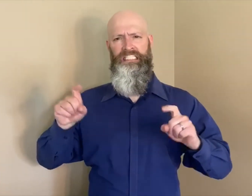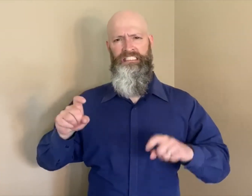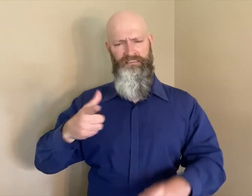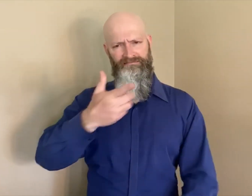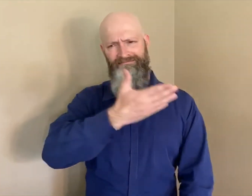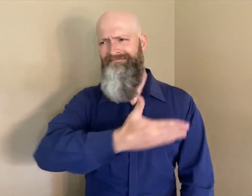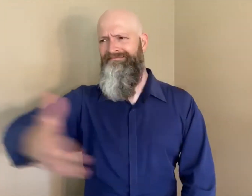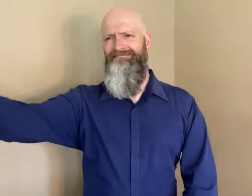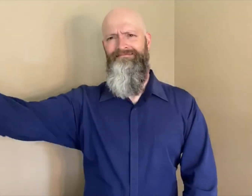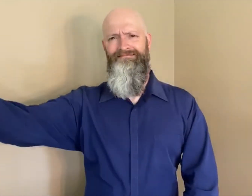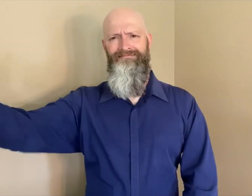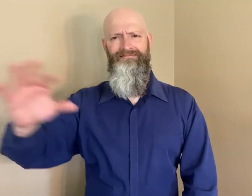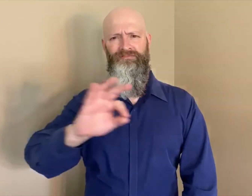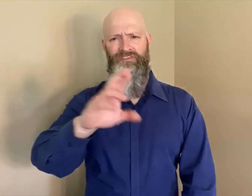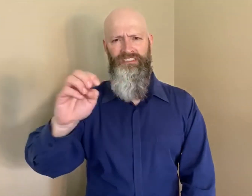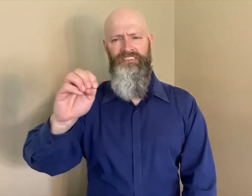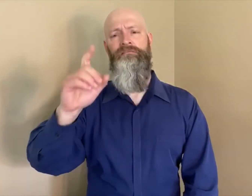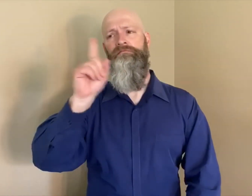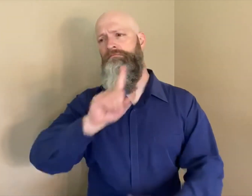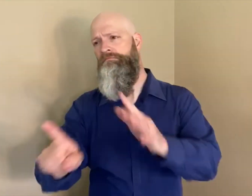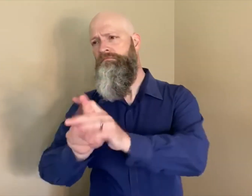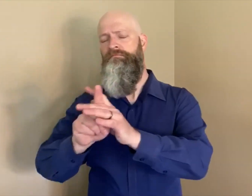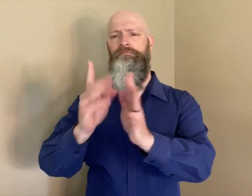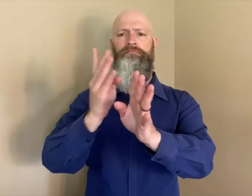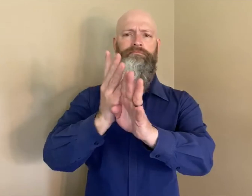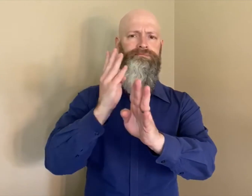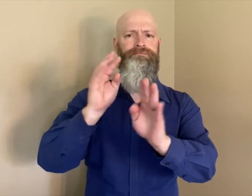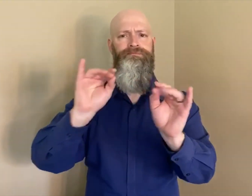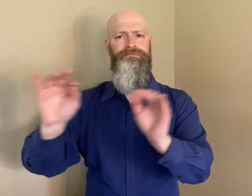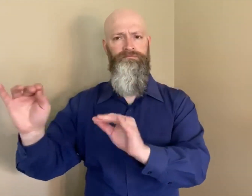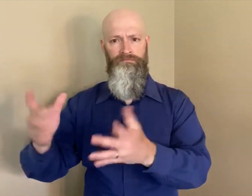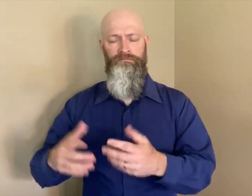can access a test at one of three sites without a prior doctor’s order or a scheduled appointment.